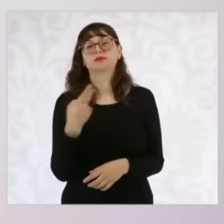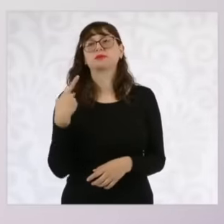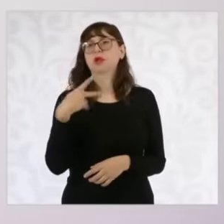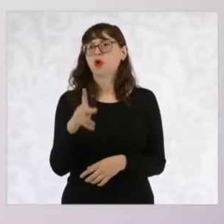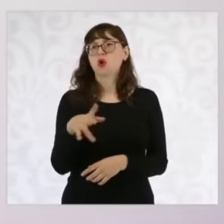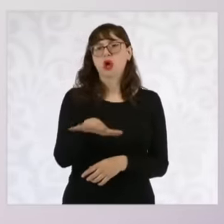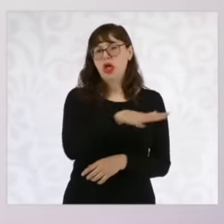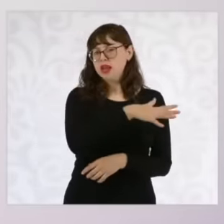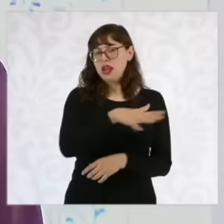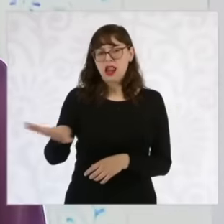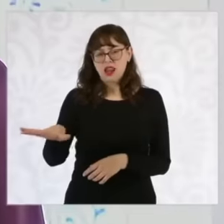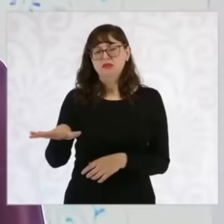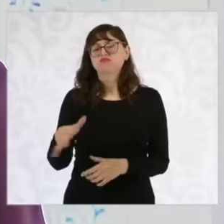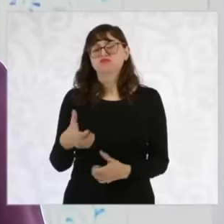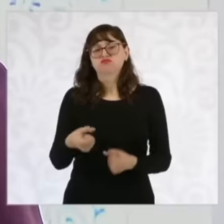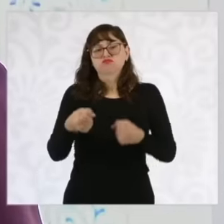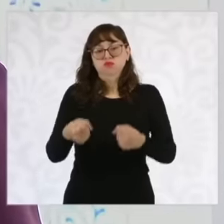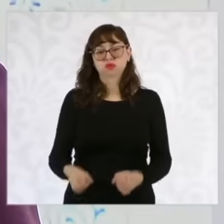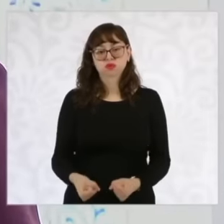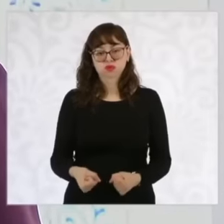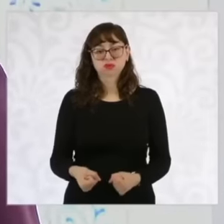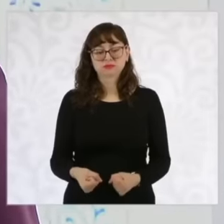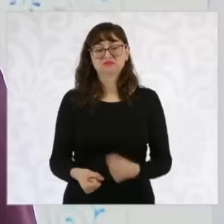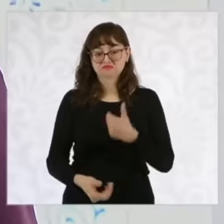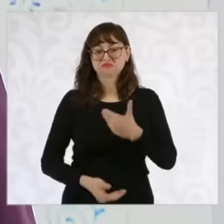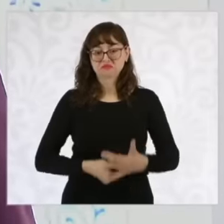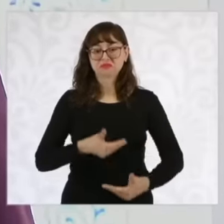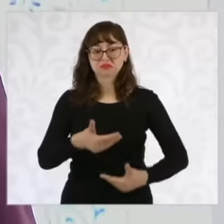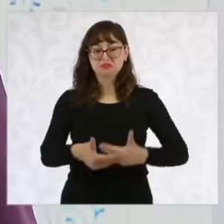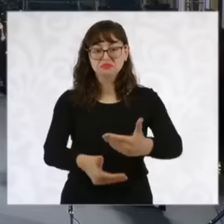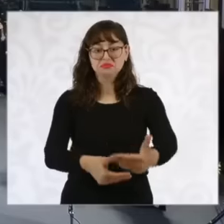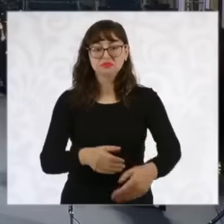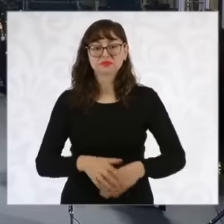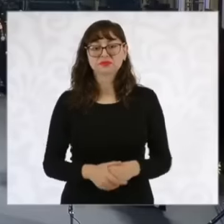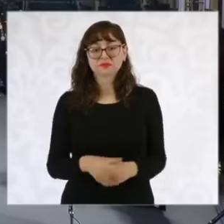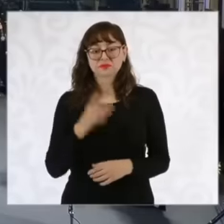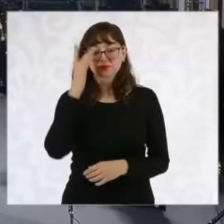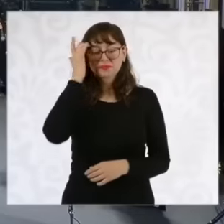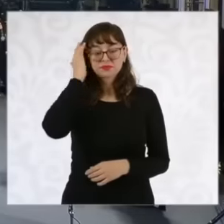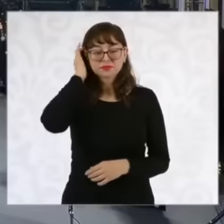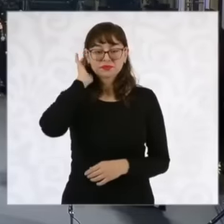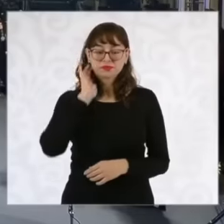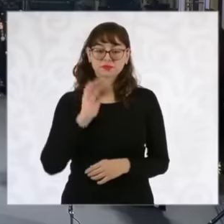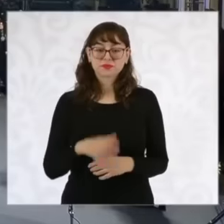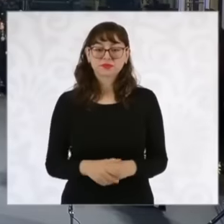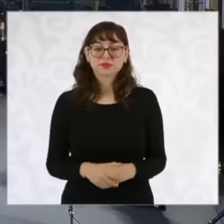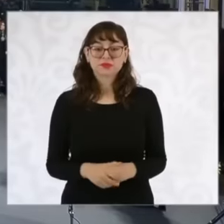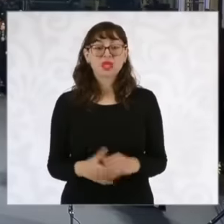solid and we are going to advance in security. In the same way, candidate Donald Trump spoke about the